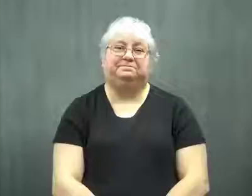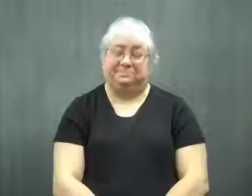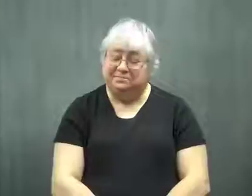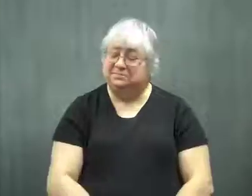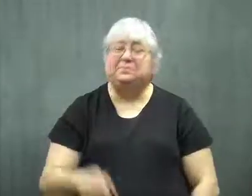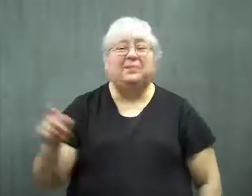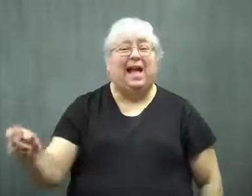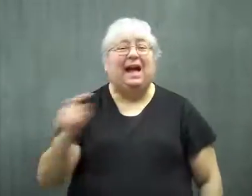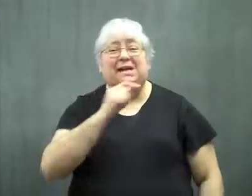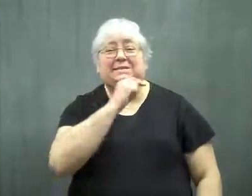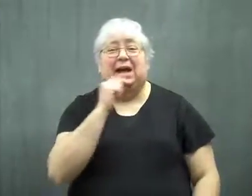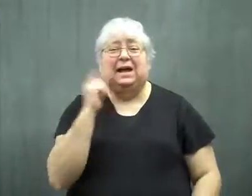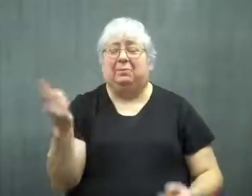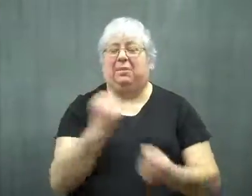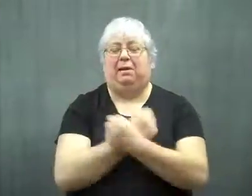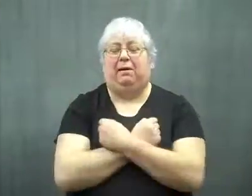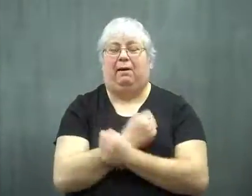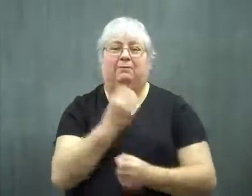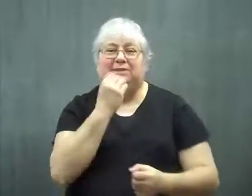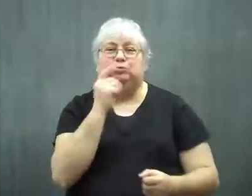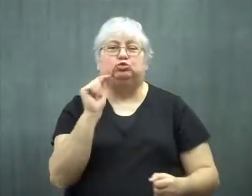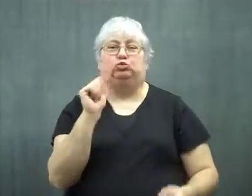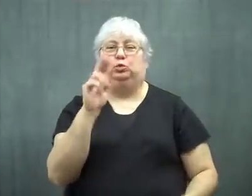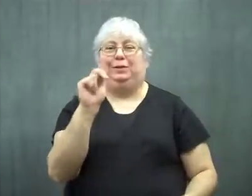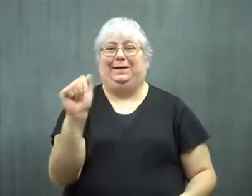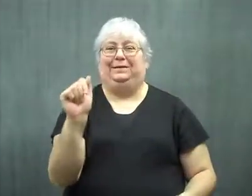Tom loves to eat tuna.